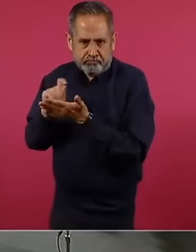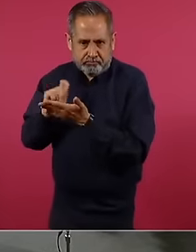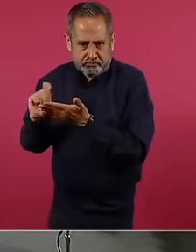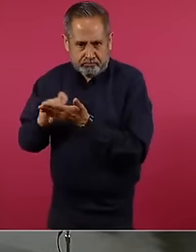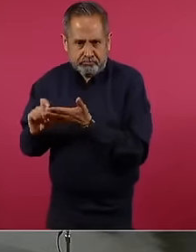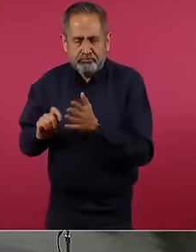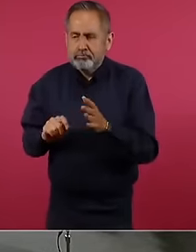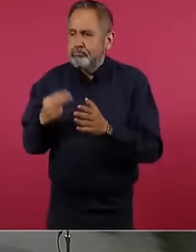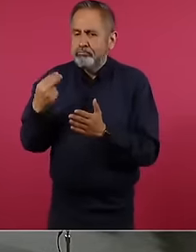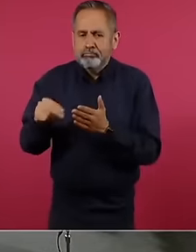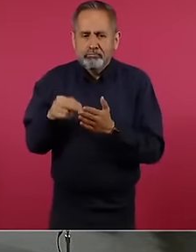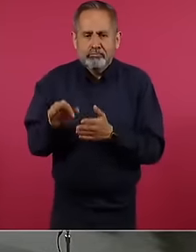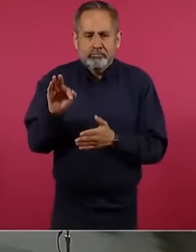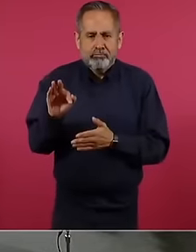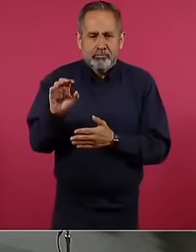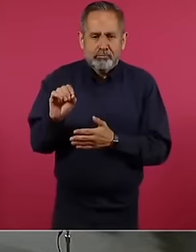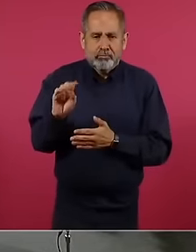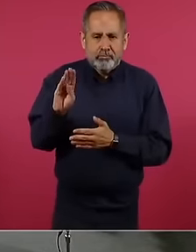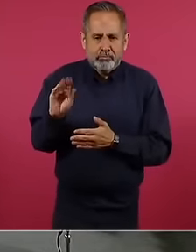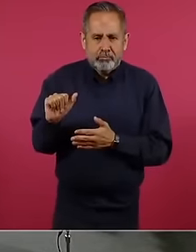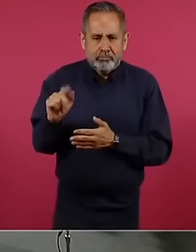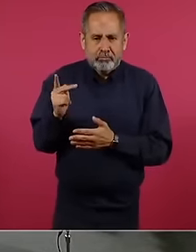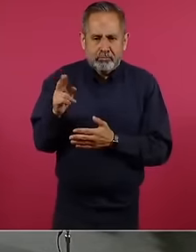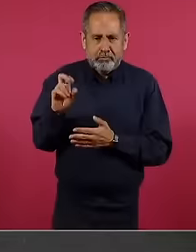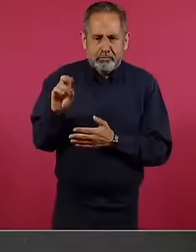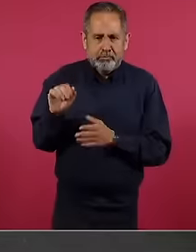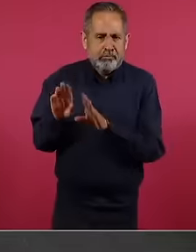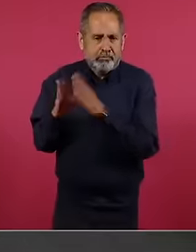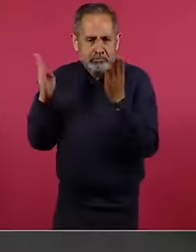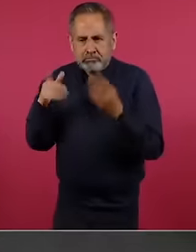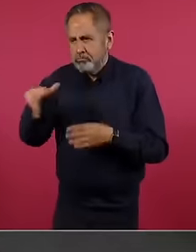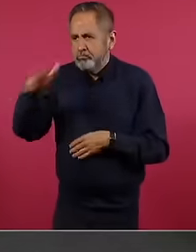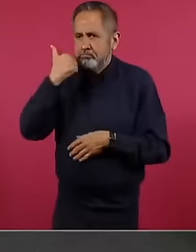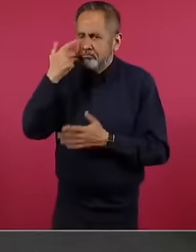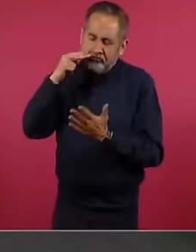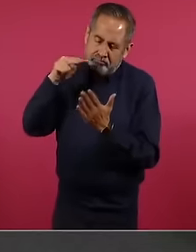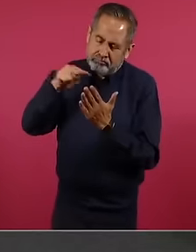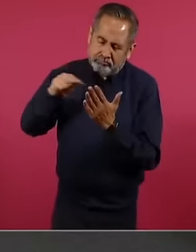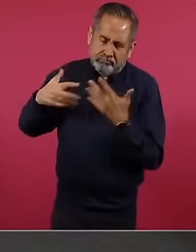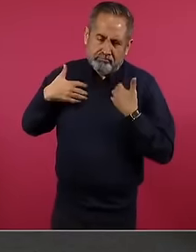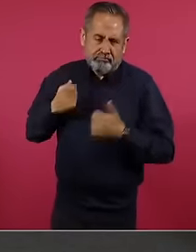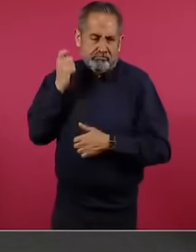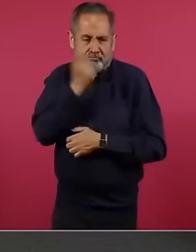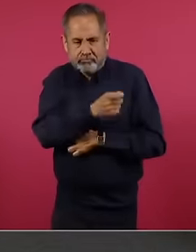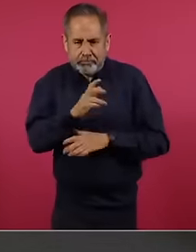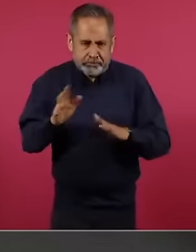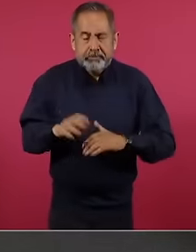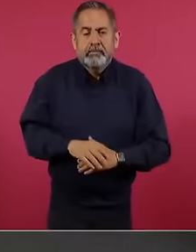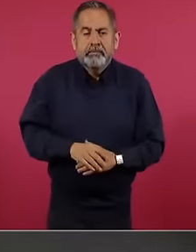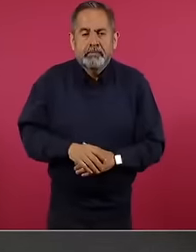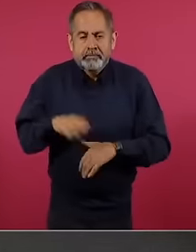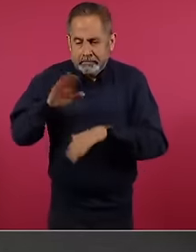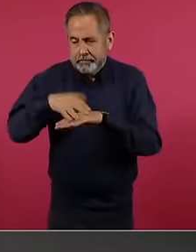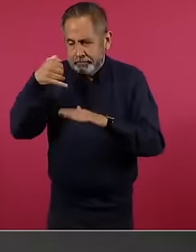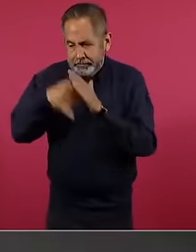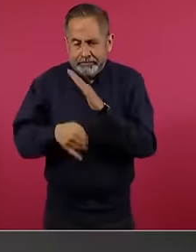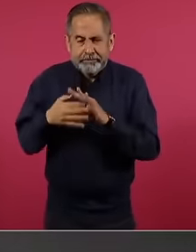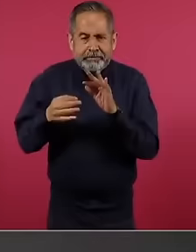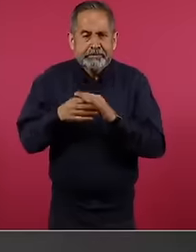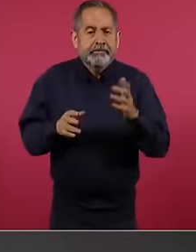called fpr open file for anyone who wants to find out more they were going to pay I think